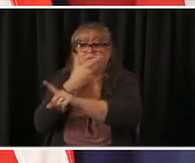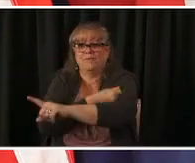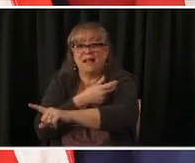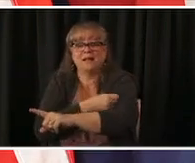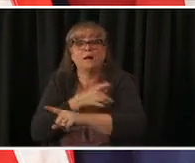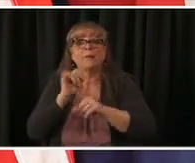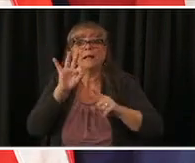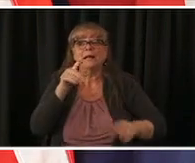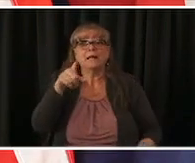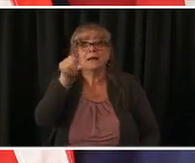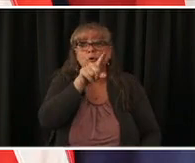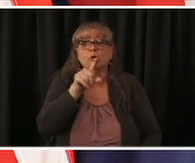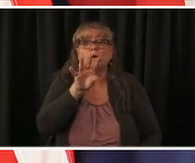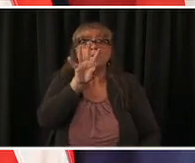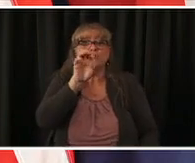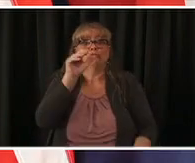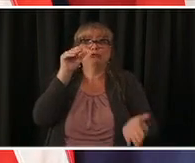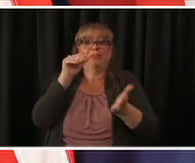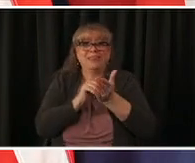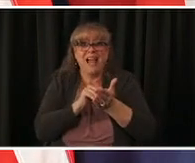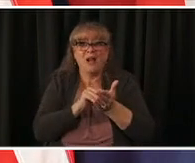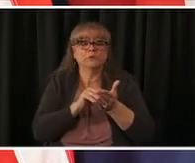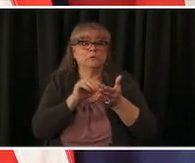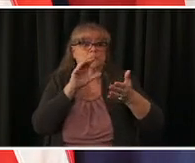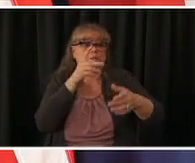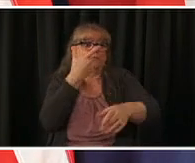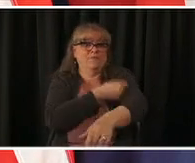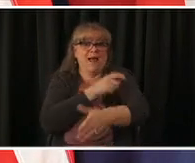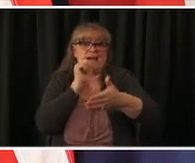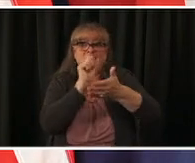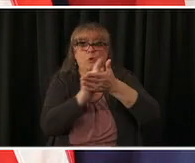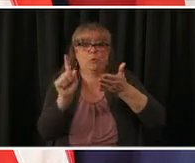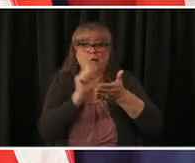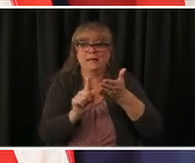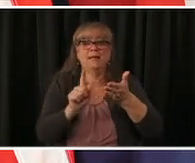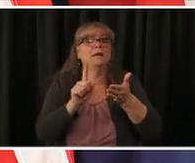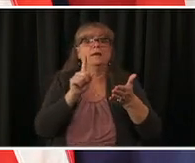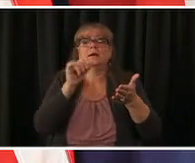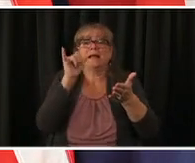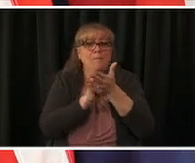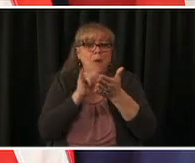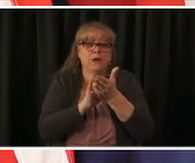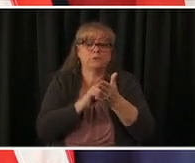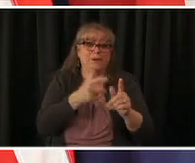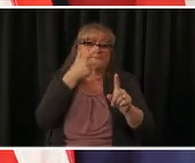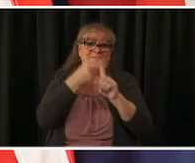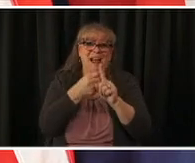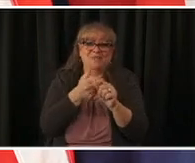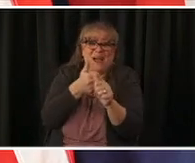everybody can get it in that first week right so you will get it whether um whether it's the